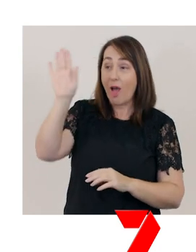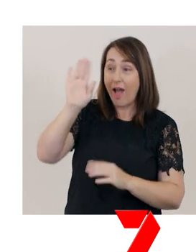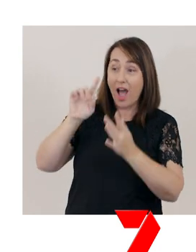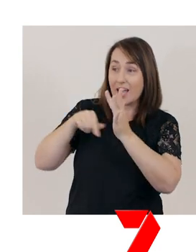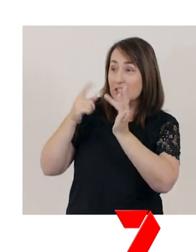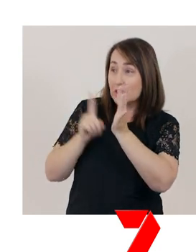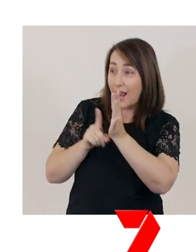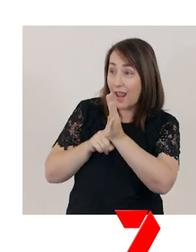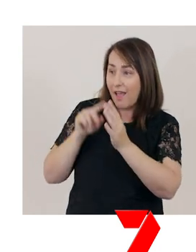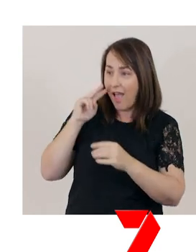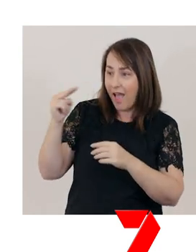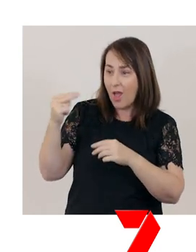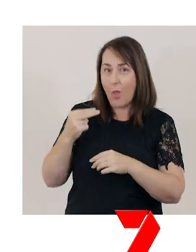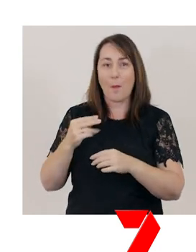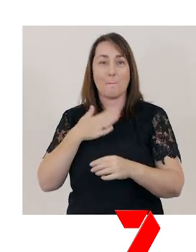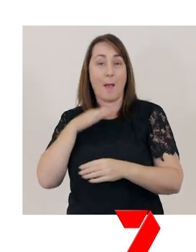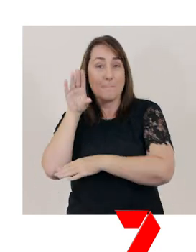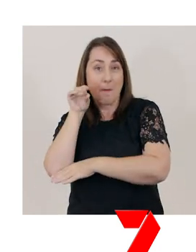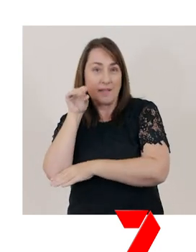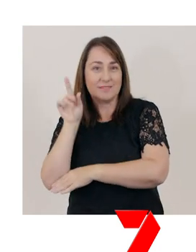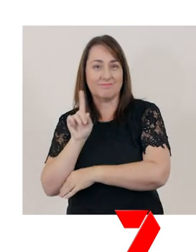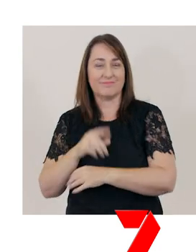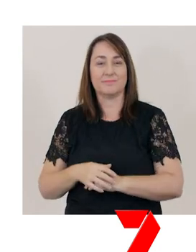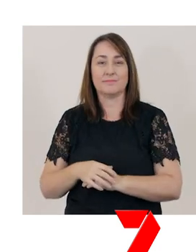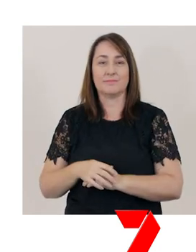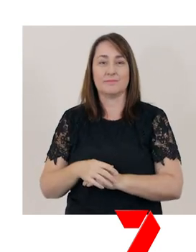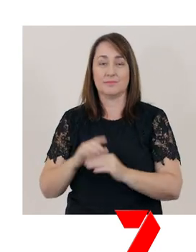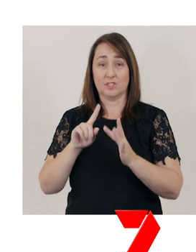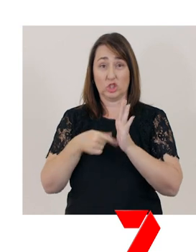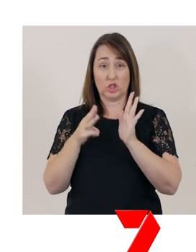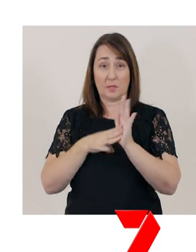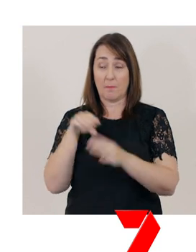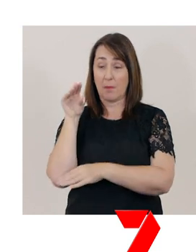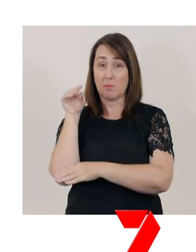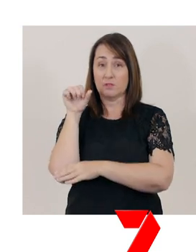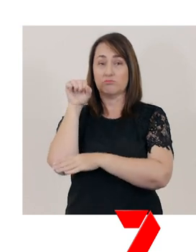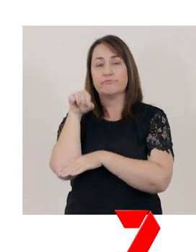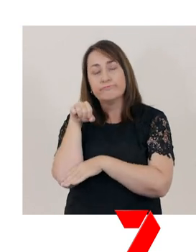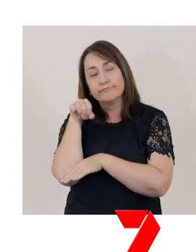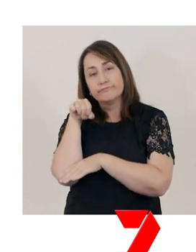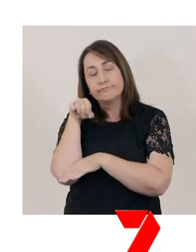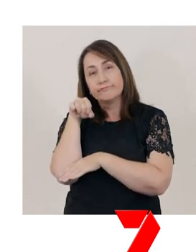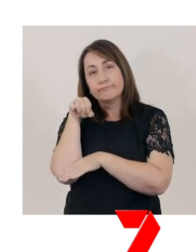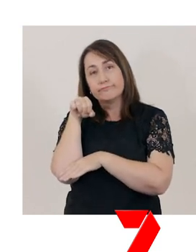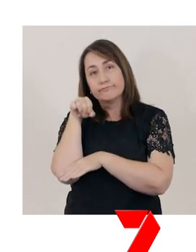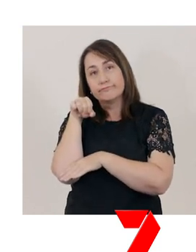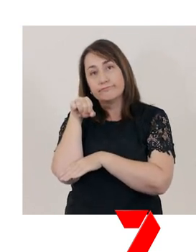"Look at what my puppet can do.” But Jim just sat slumped on Jan's lap.